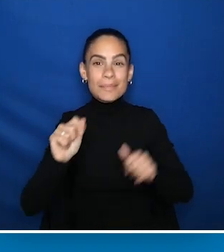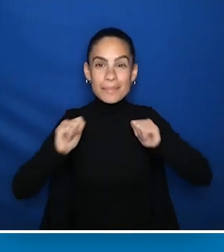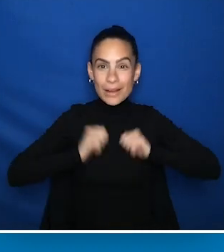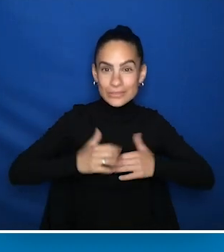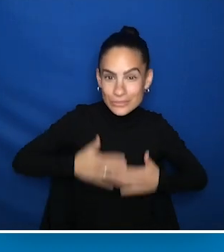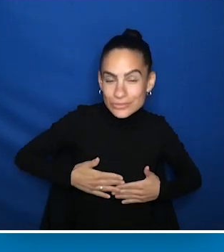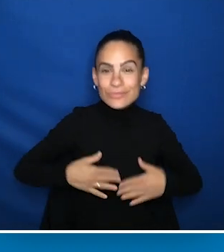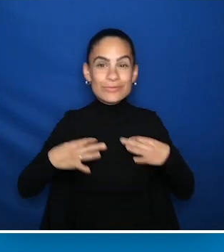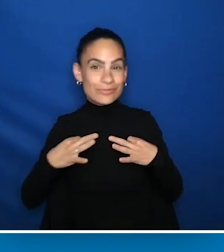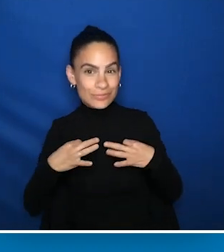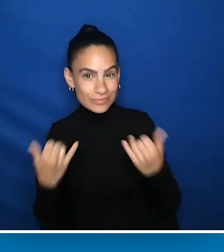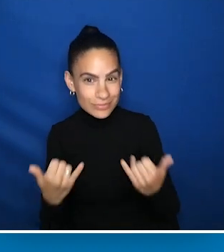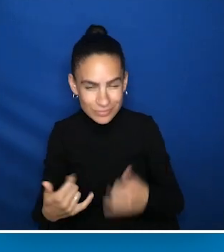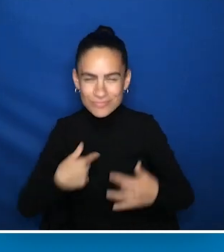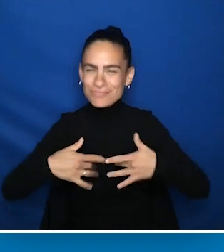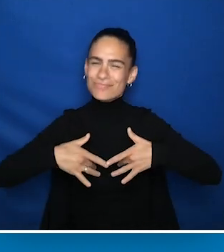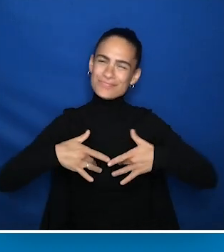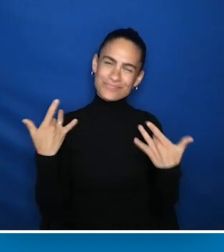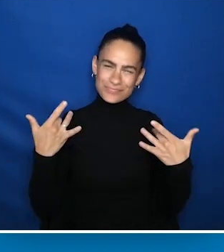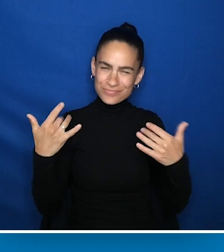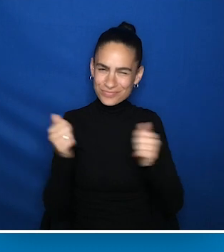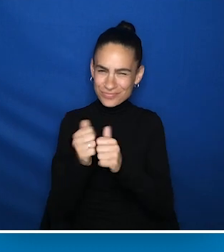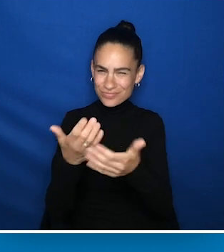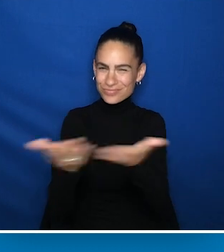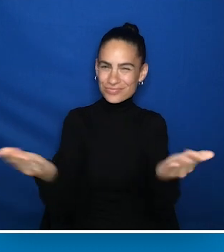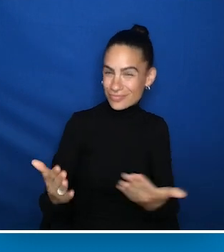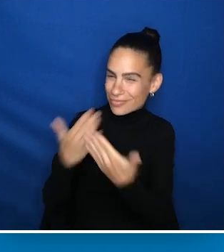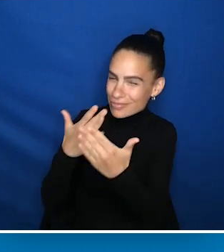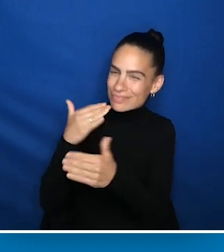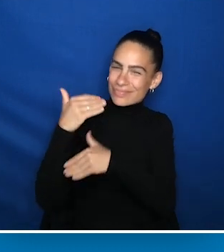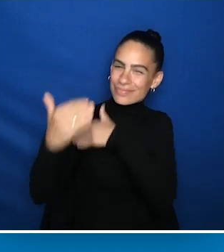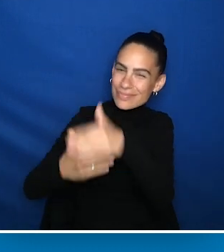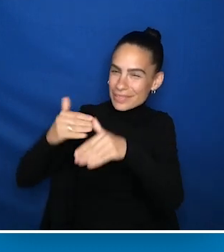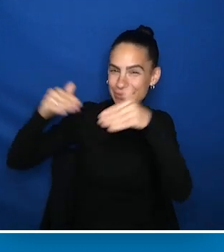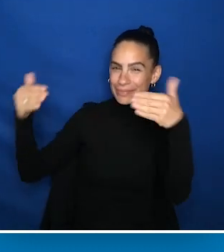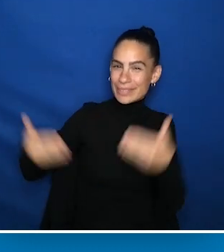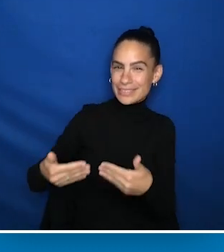And I couldn't be more excited to be with you. Thank you for that kind introduction, Kara, and for everything